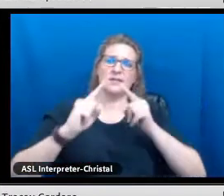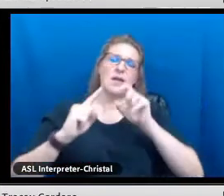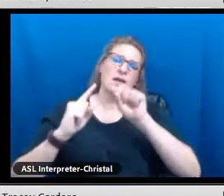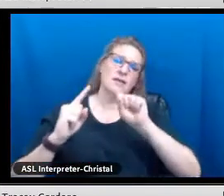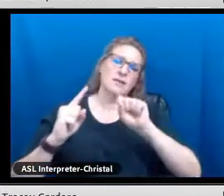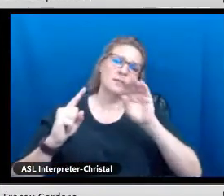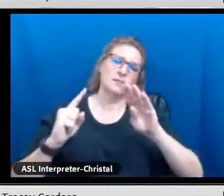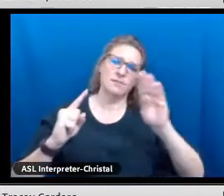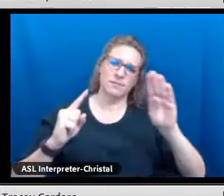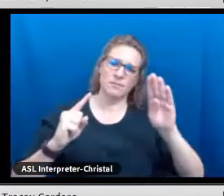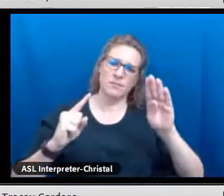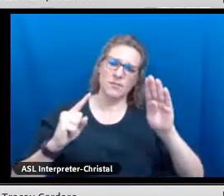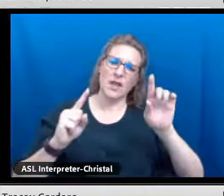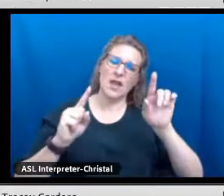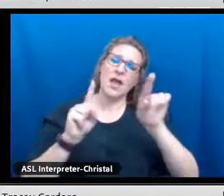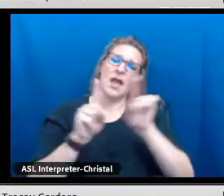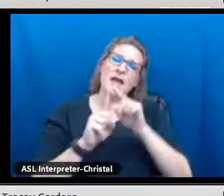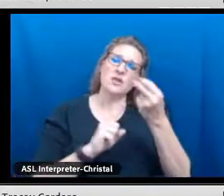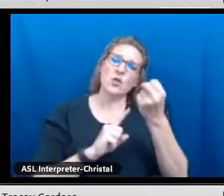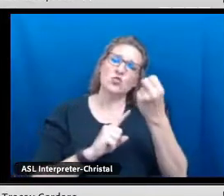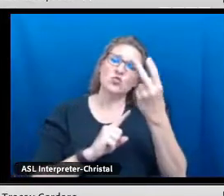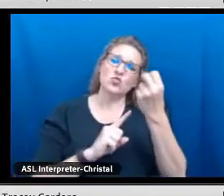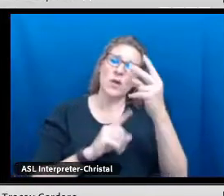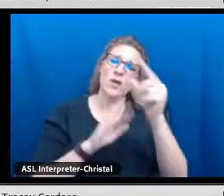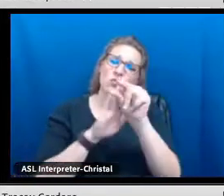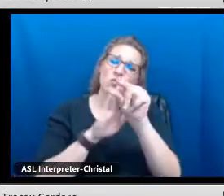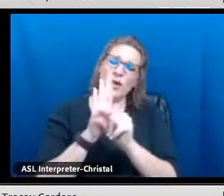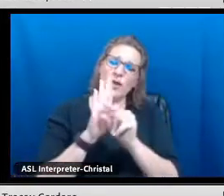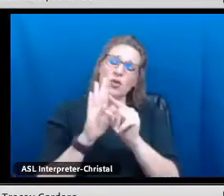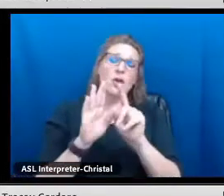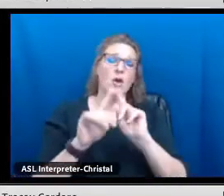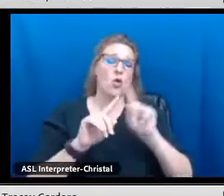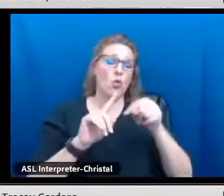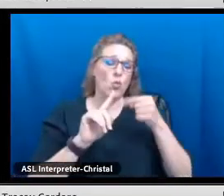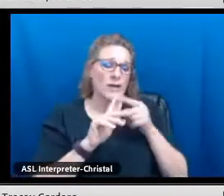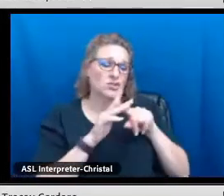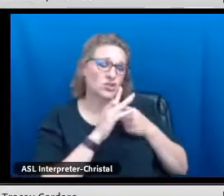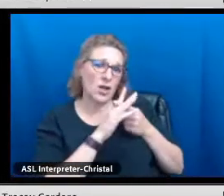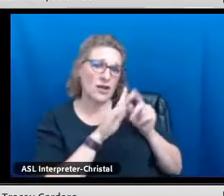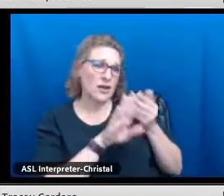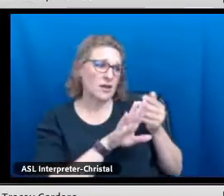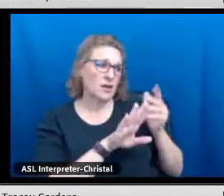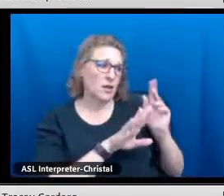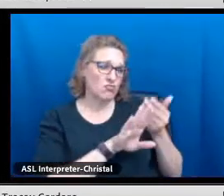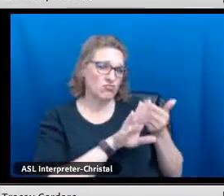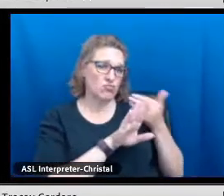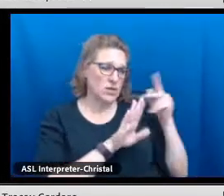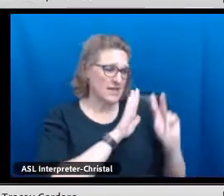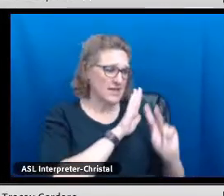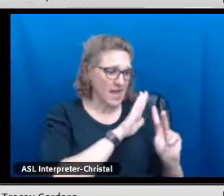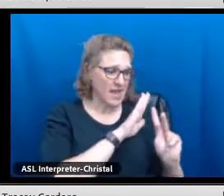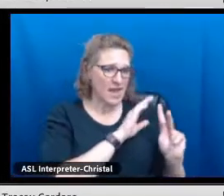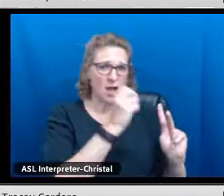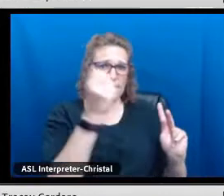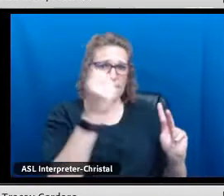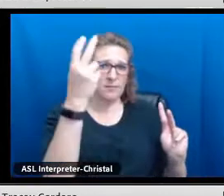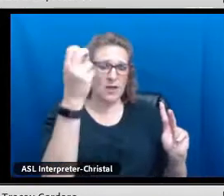a contradiction to go after this biliteracy-bilingual seal as a twelfth grader when starting pre-K